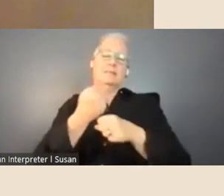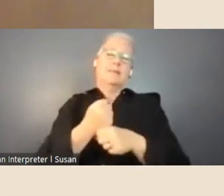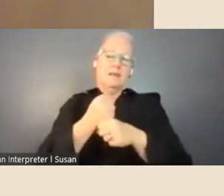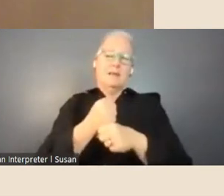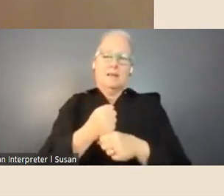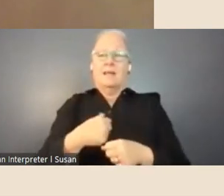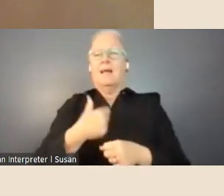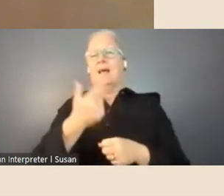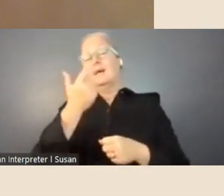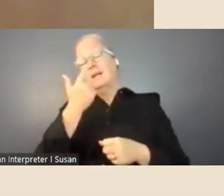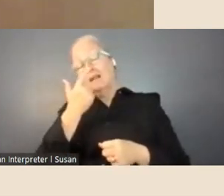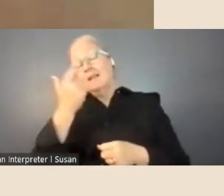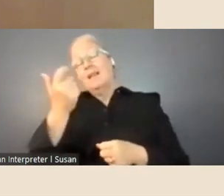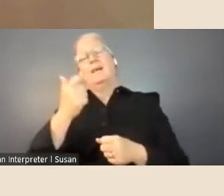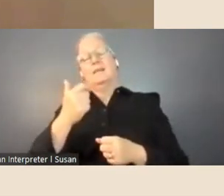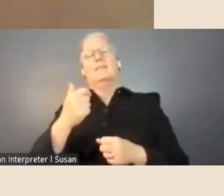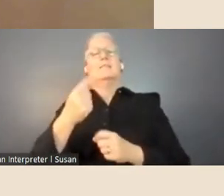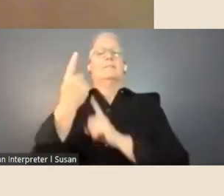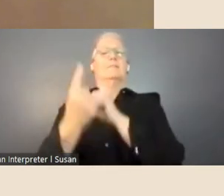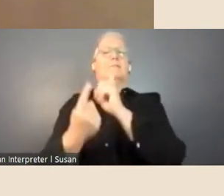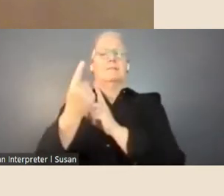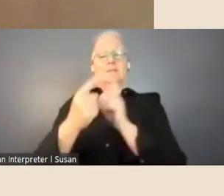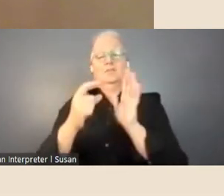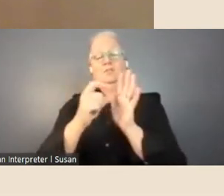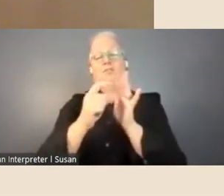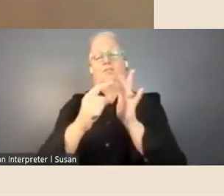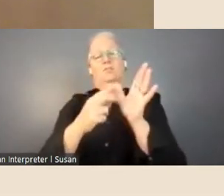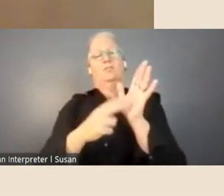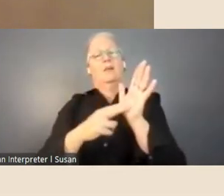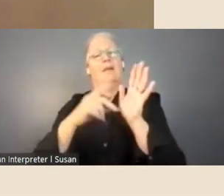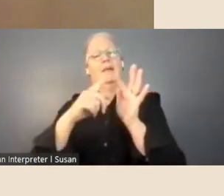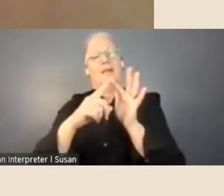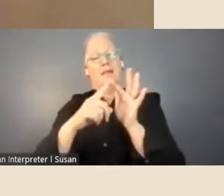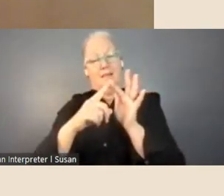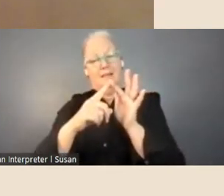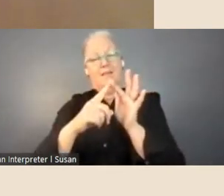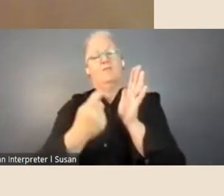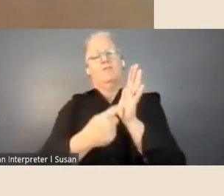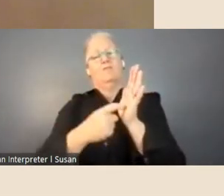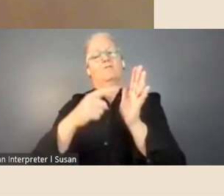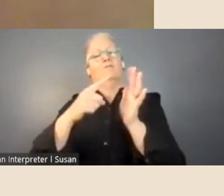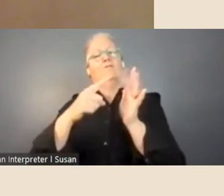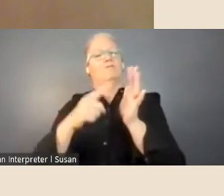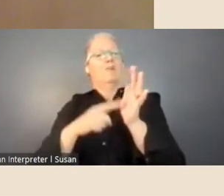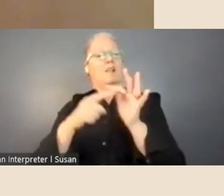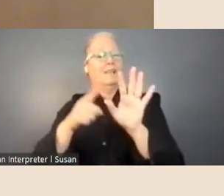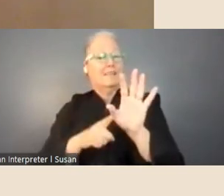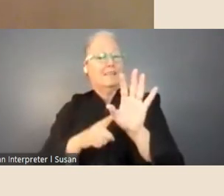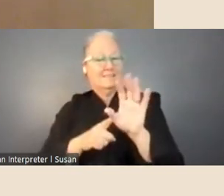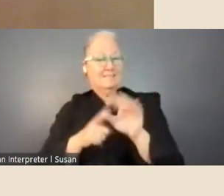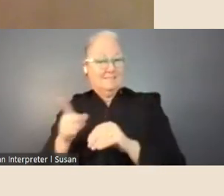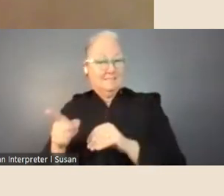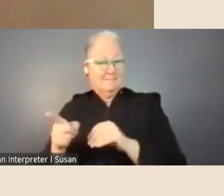by Dianne Reilly, one of their integral members there, and our relationship, and her